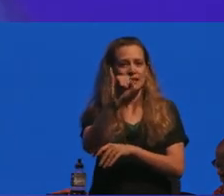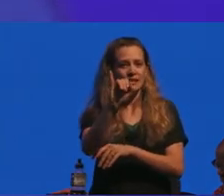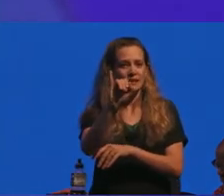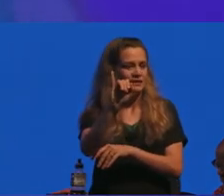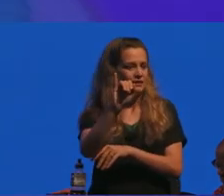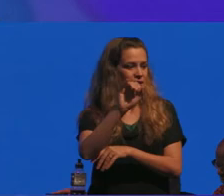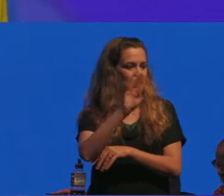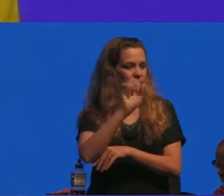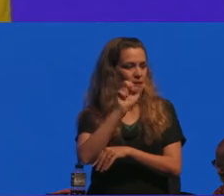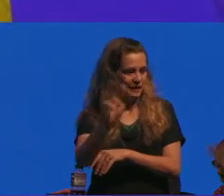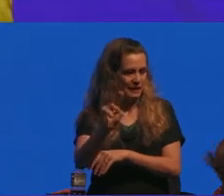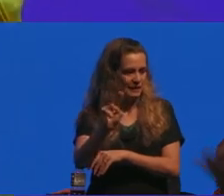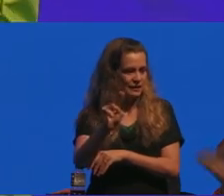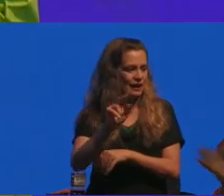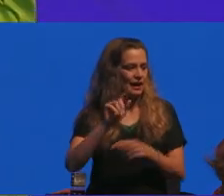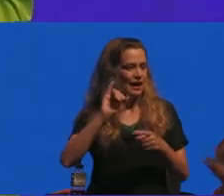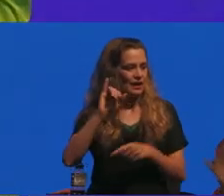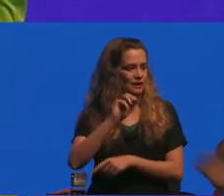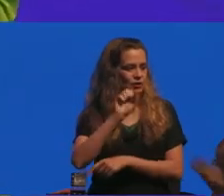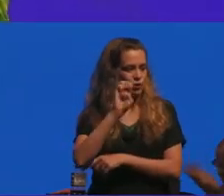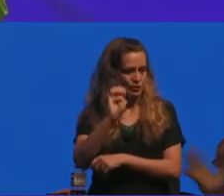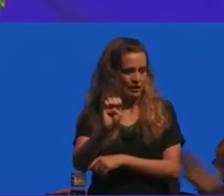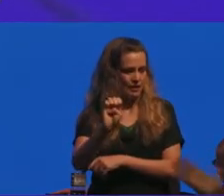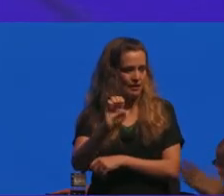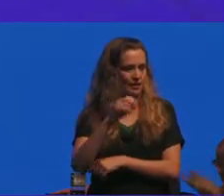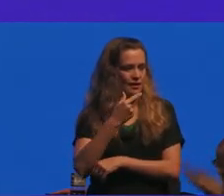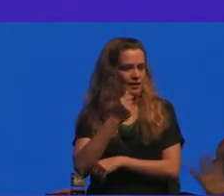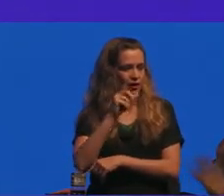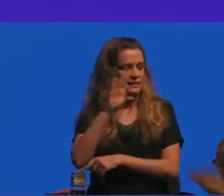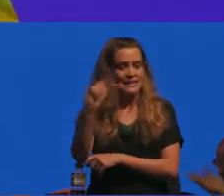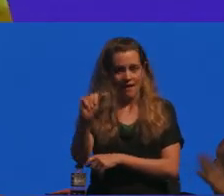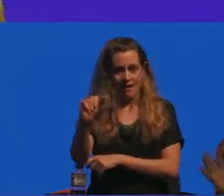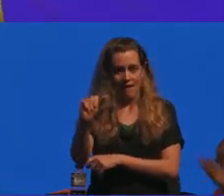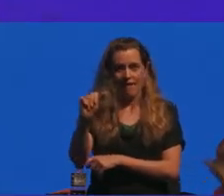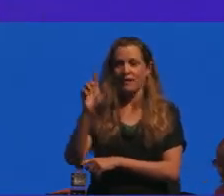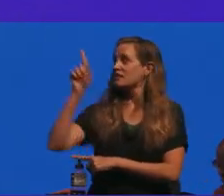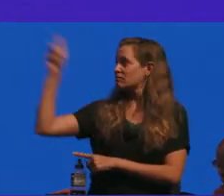been filling this amazing screen and also the the live-streaming work of